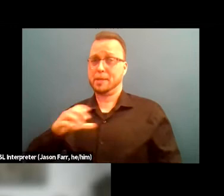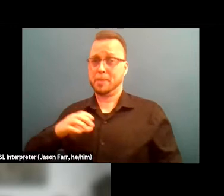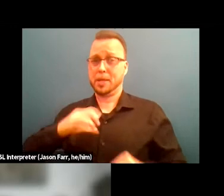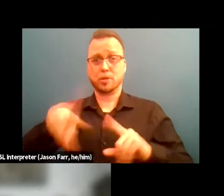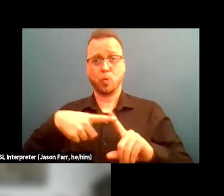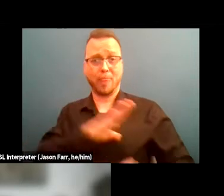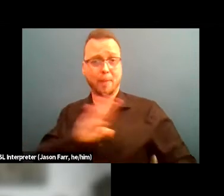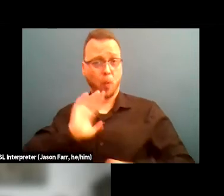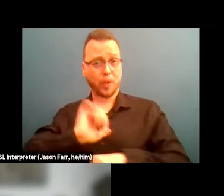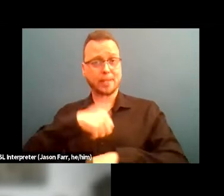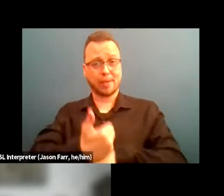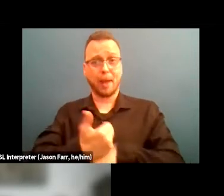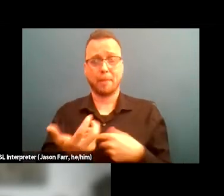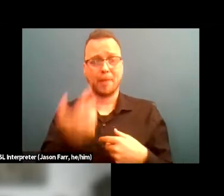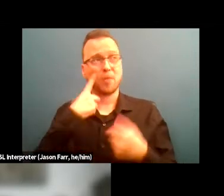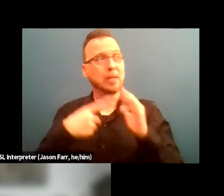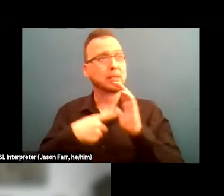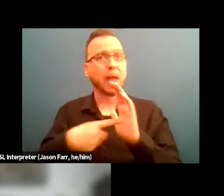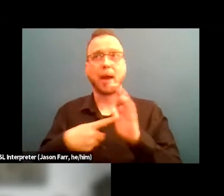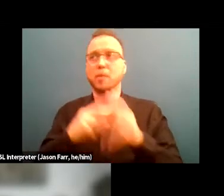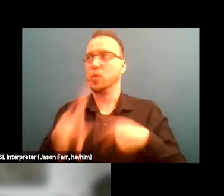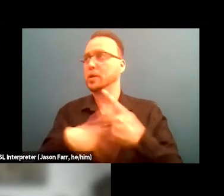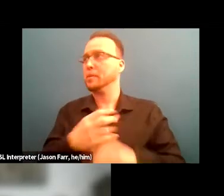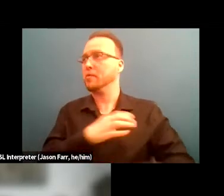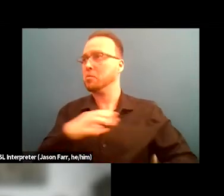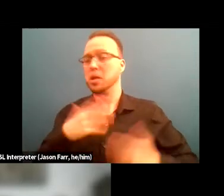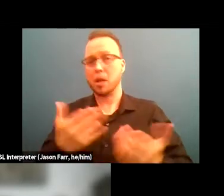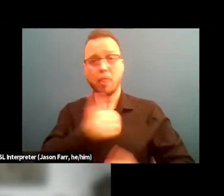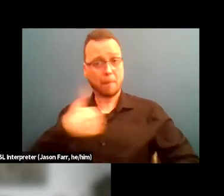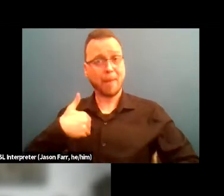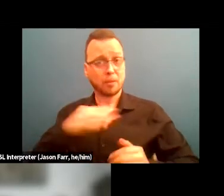such as the membership committee events committee and so on.